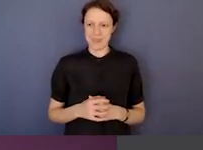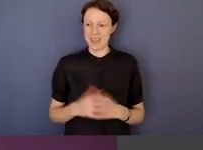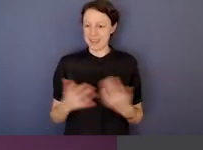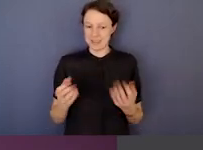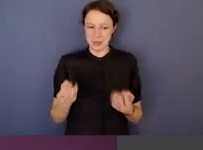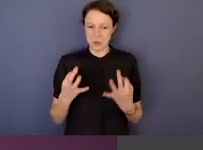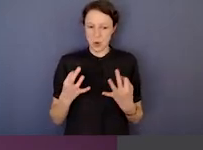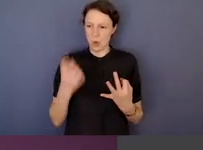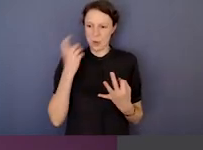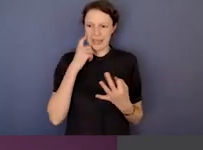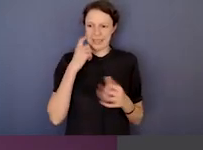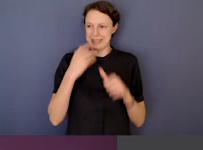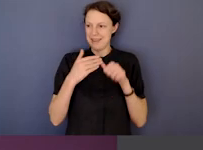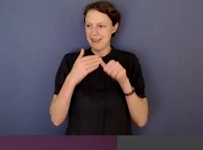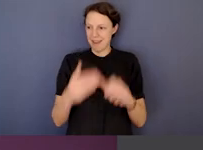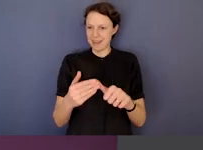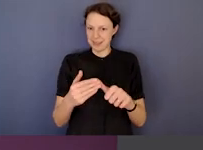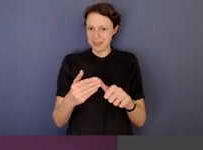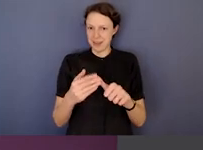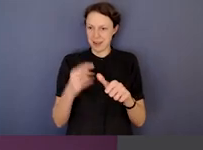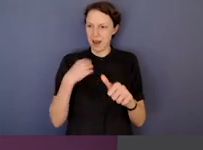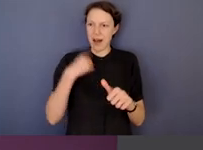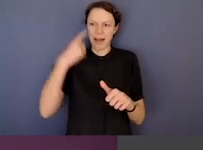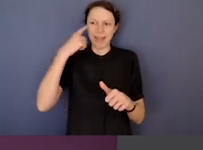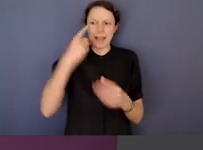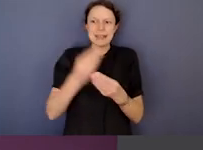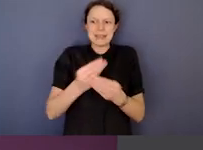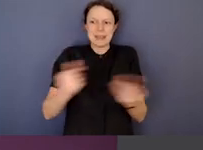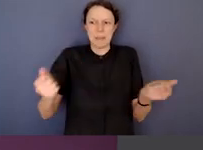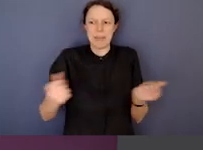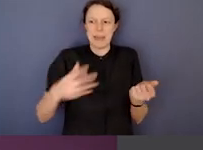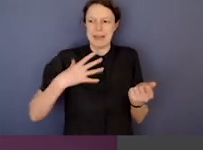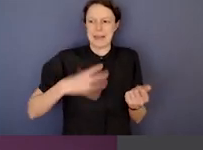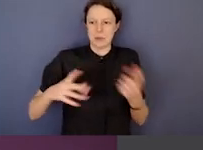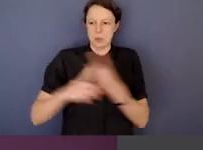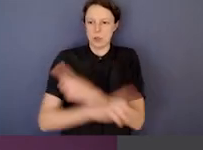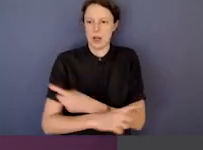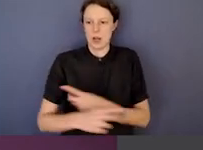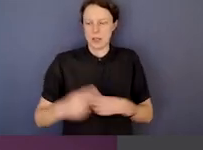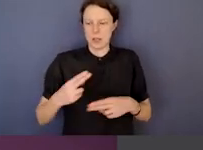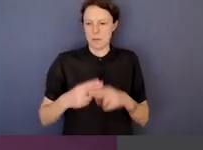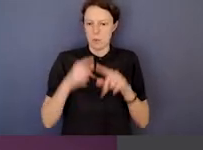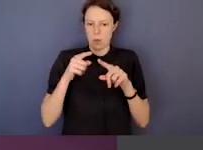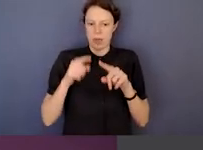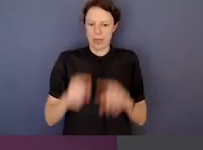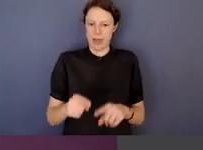I don't think there is an easy answer to that one, I really don't. I do think that something needs to change for that